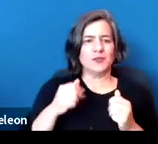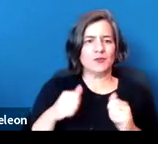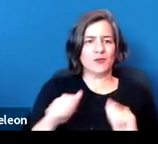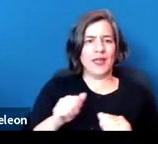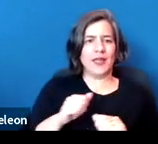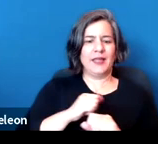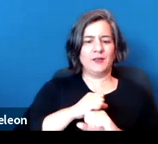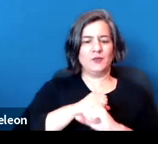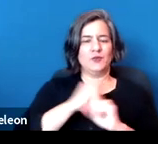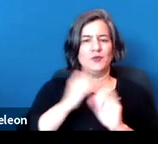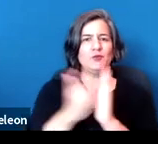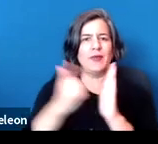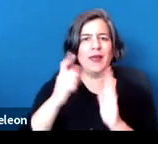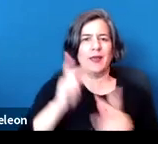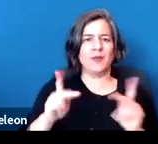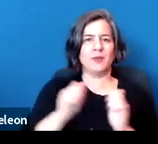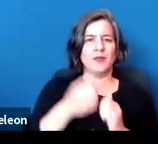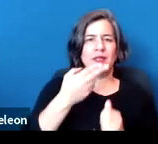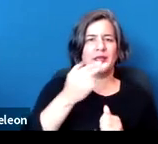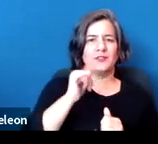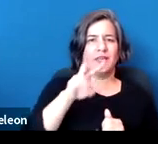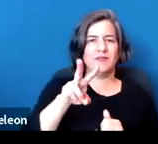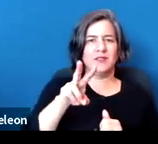and AIDS from working in food handler positions.